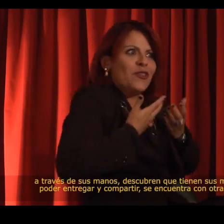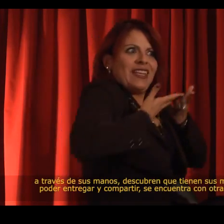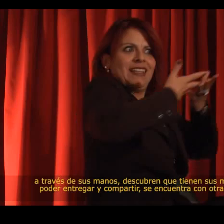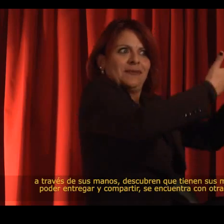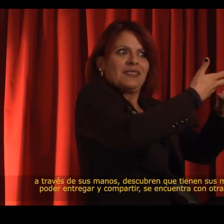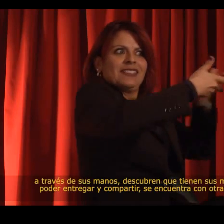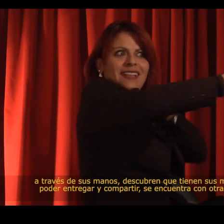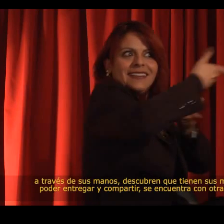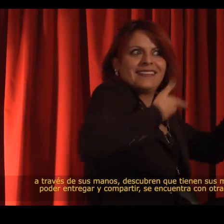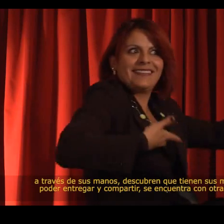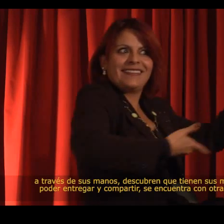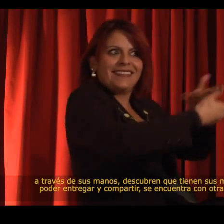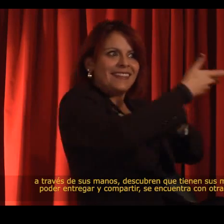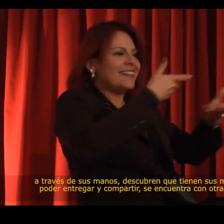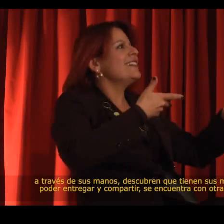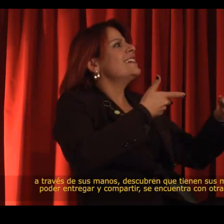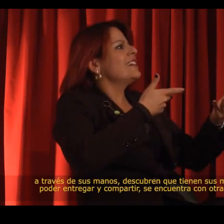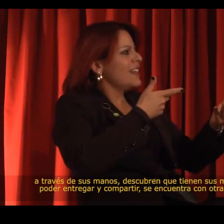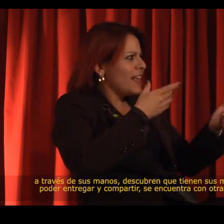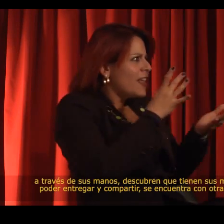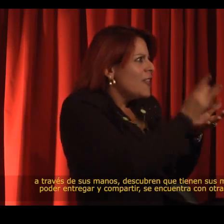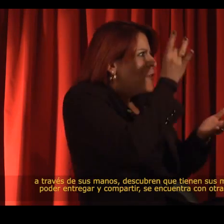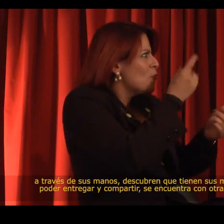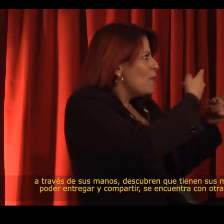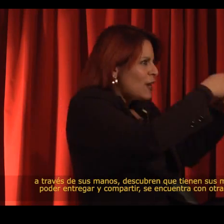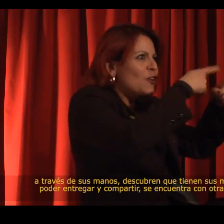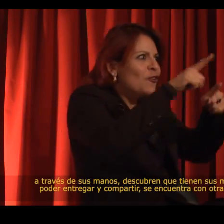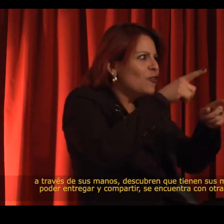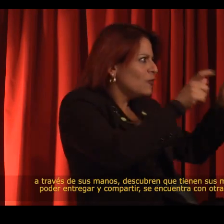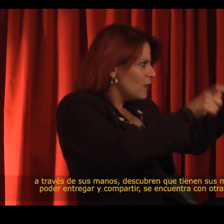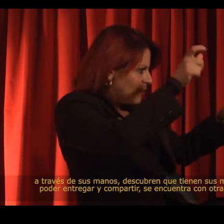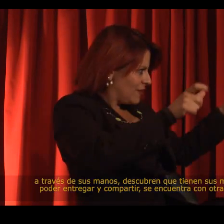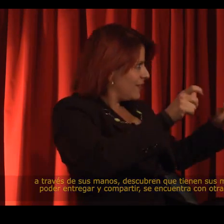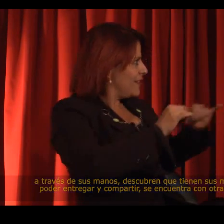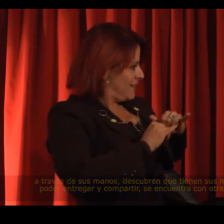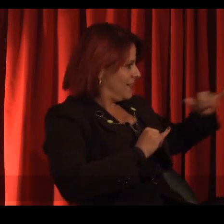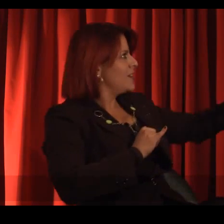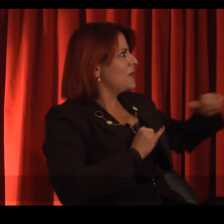They get together with other deaf people who are just like them.